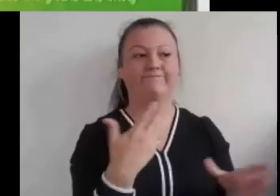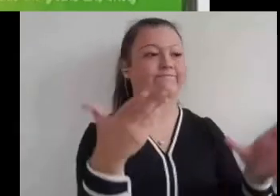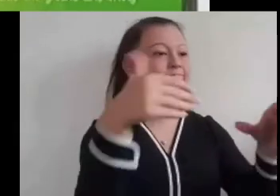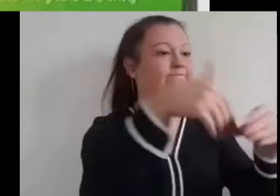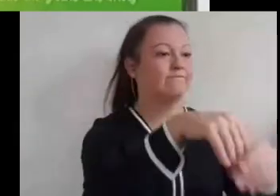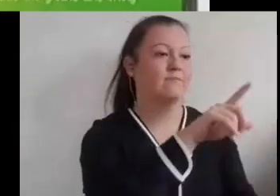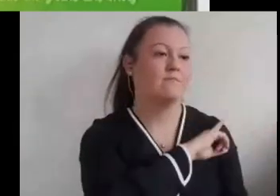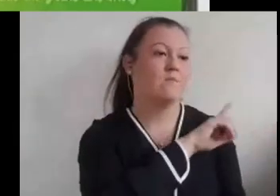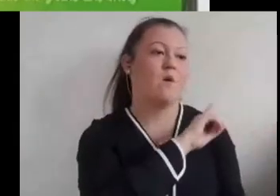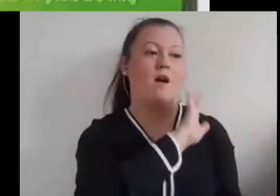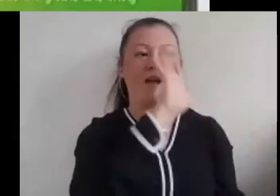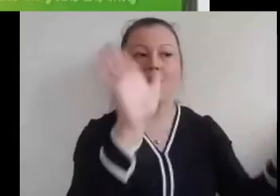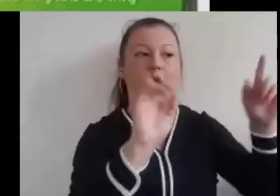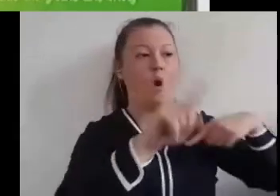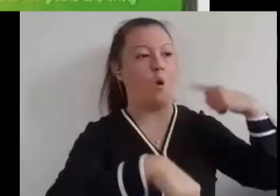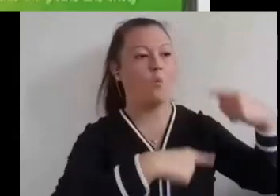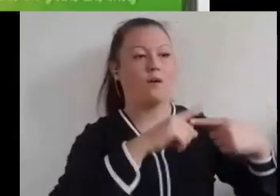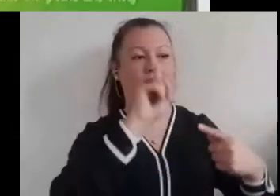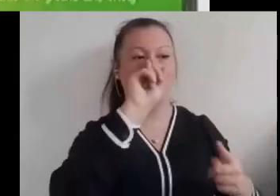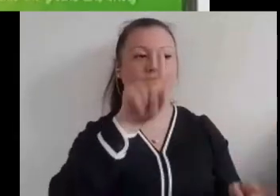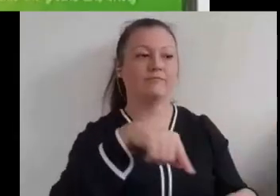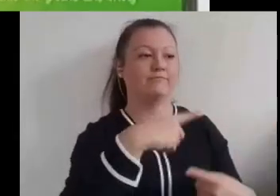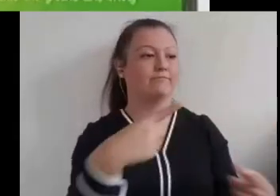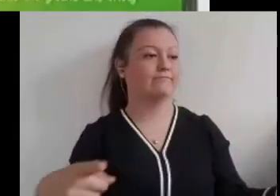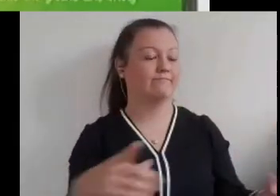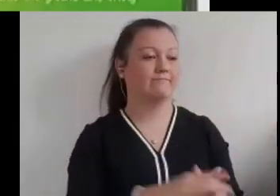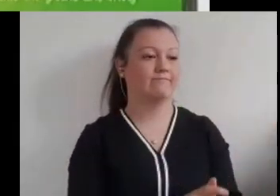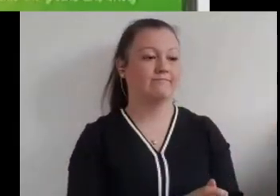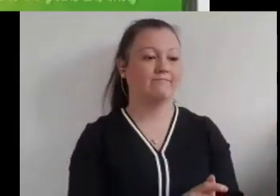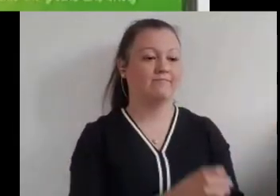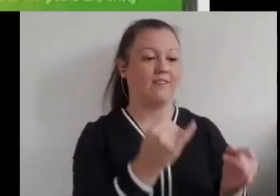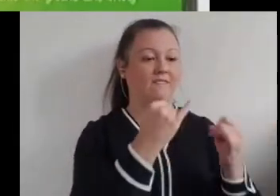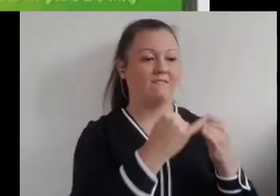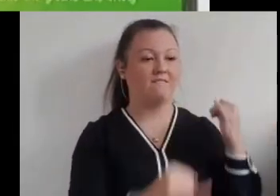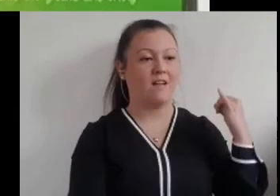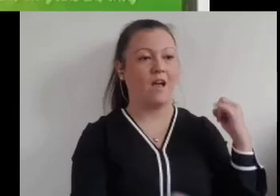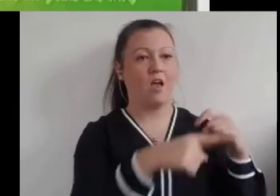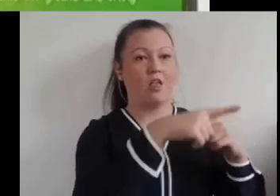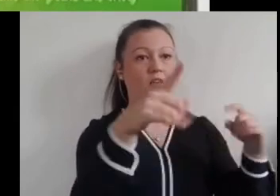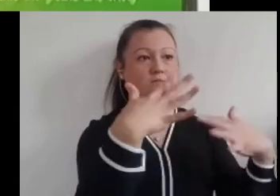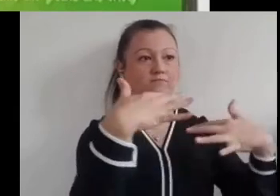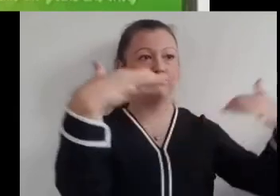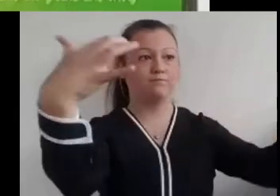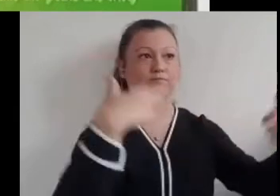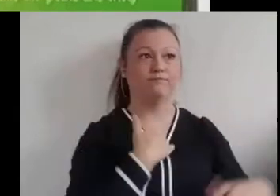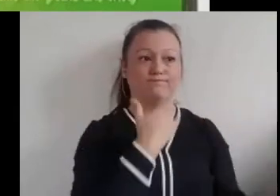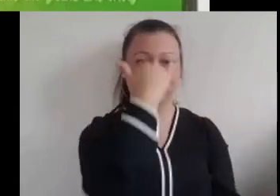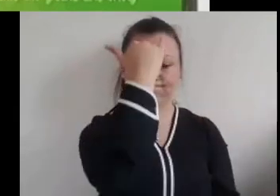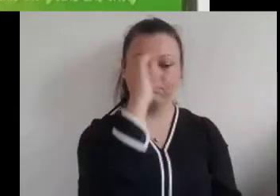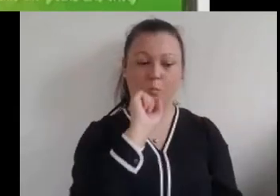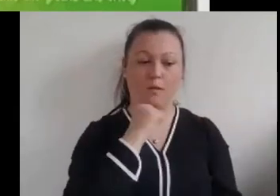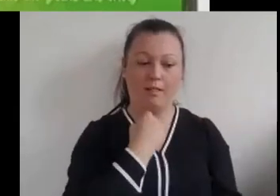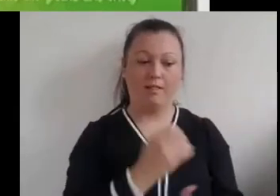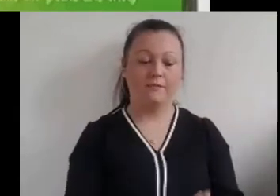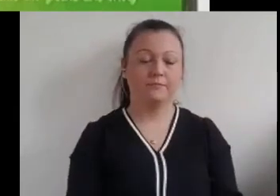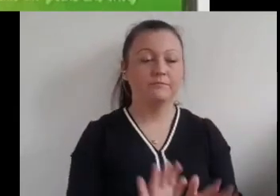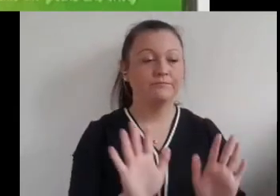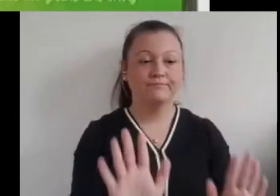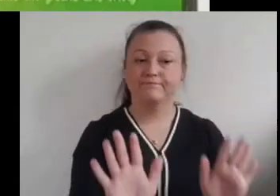Kate told her mind it's ok to try and fail because every time I try, I get a little bit better.